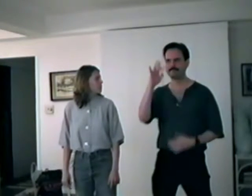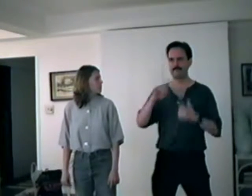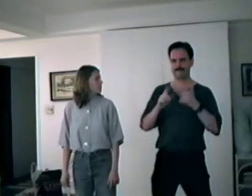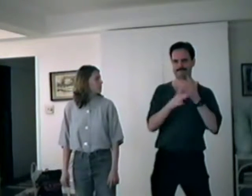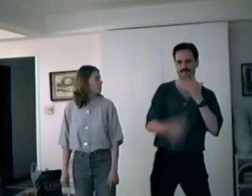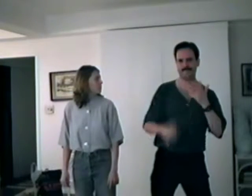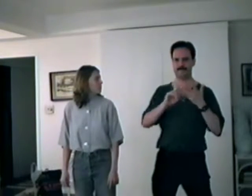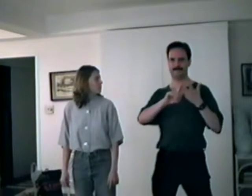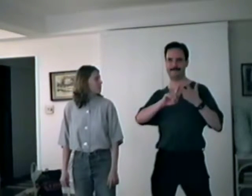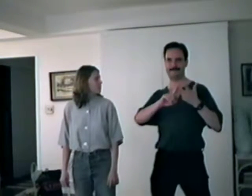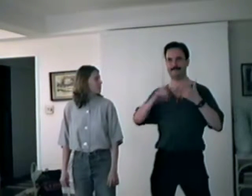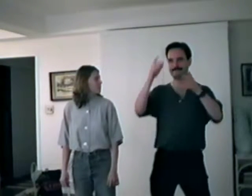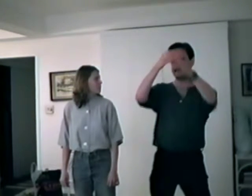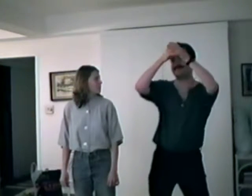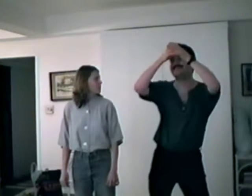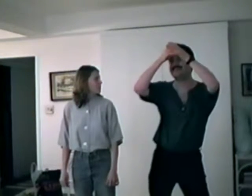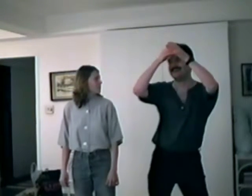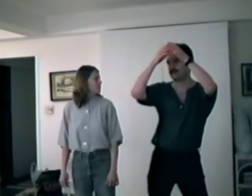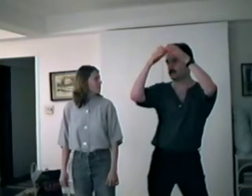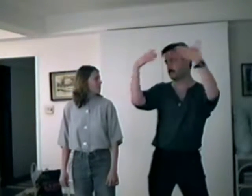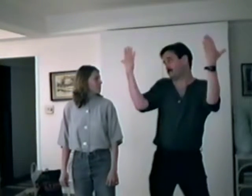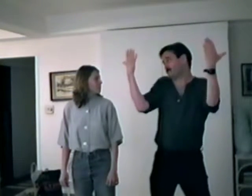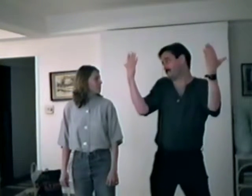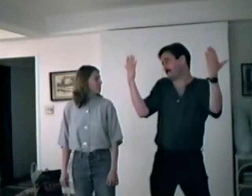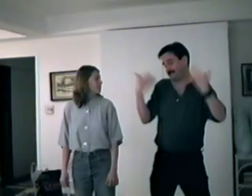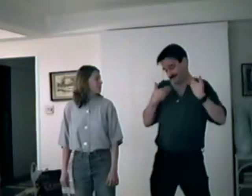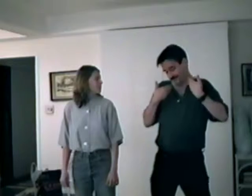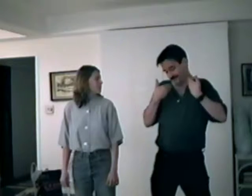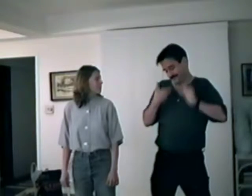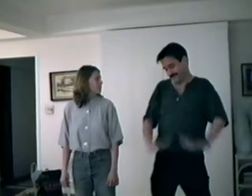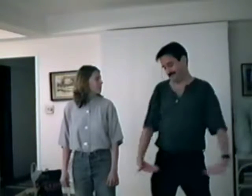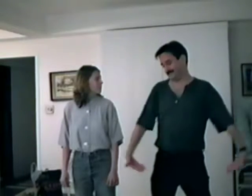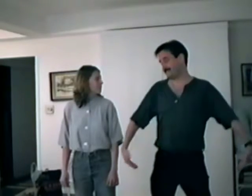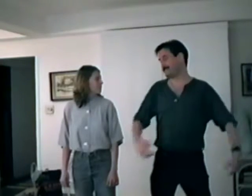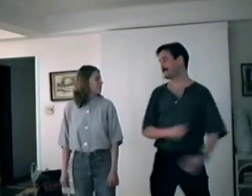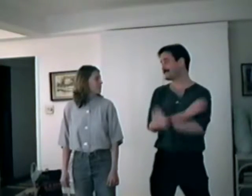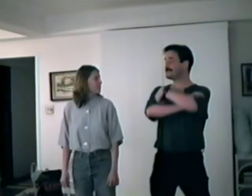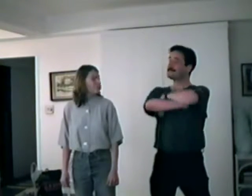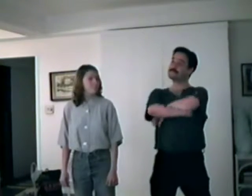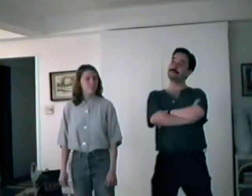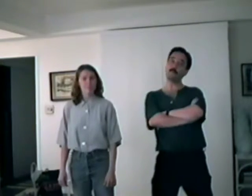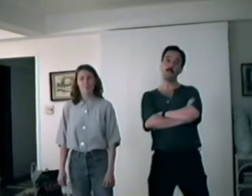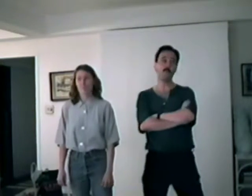It's just that I am what I am And I'm me!